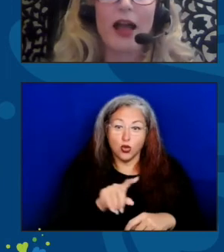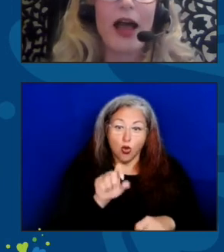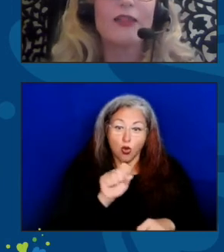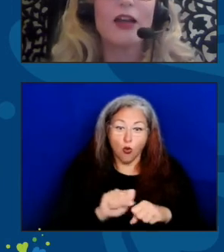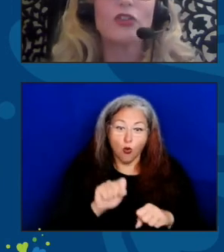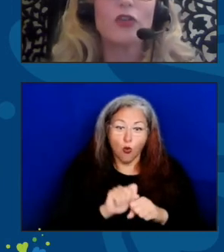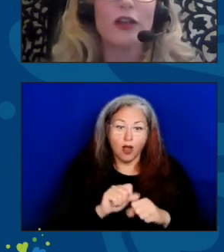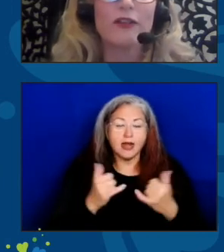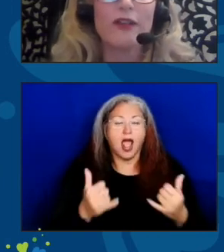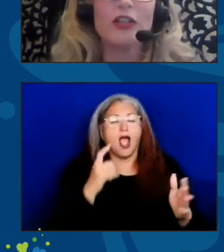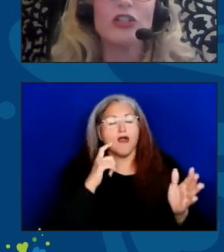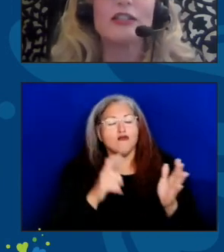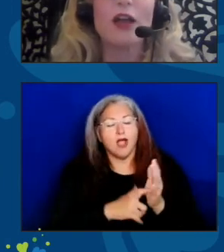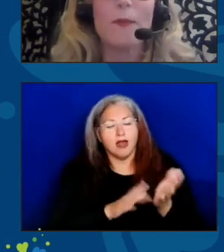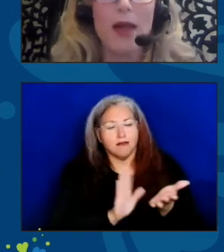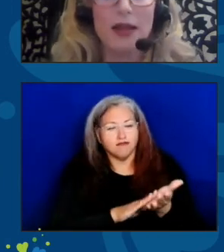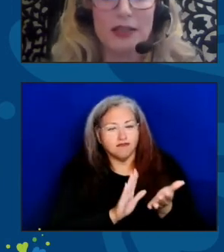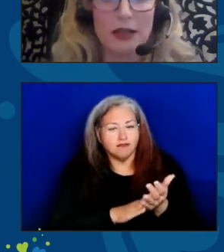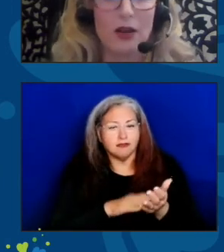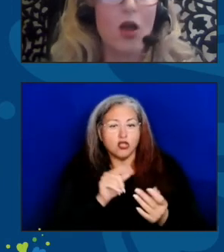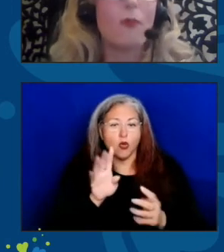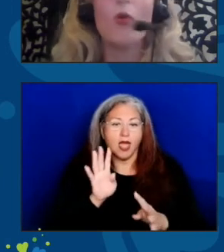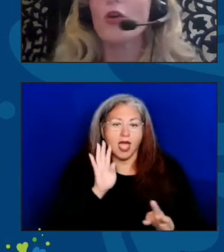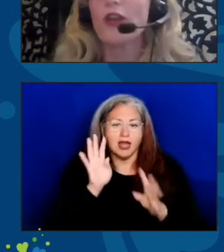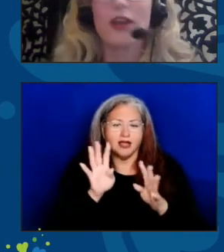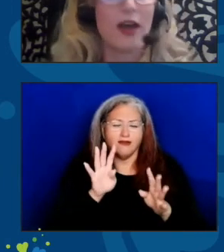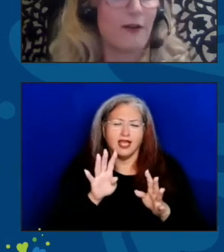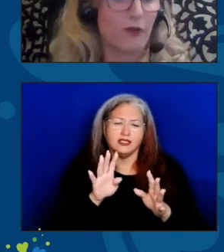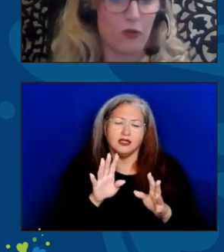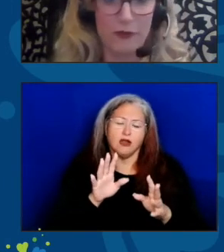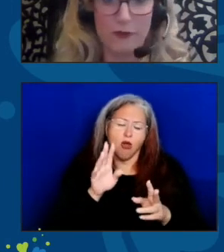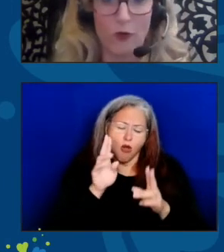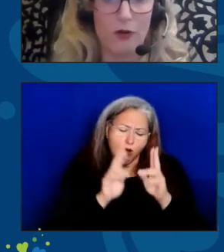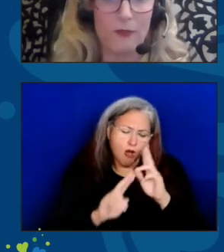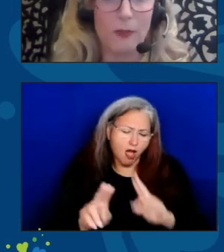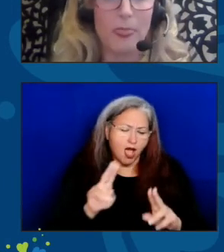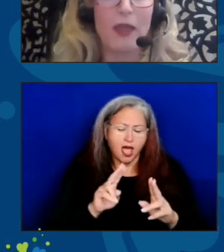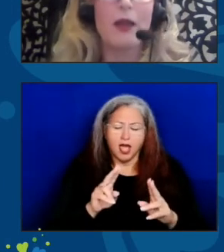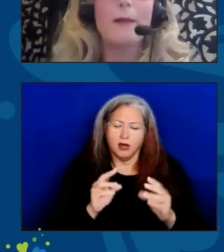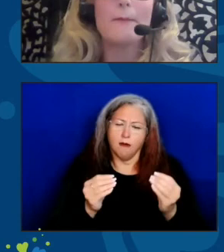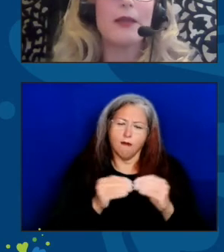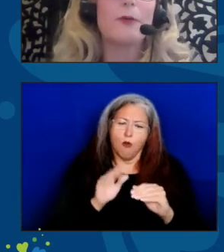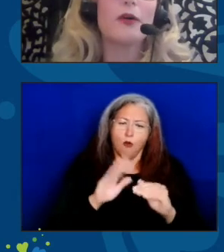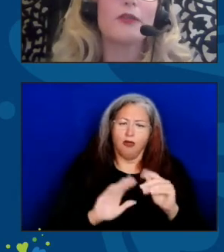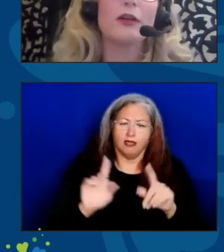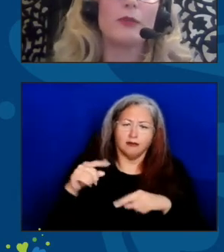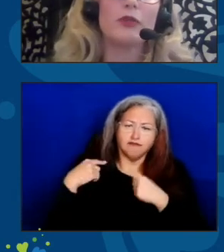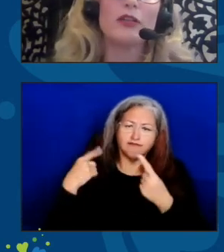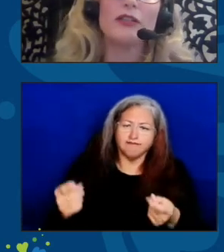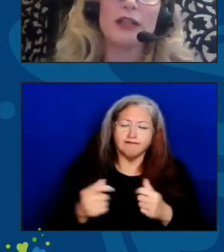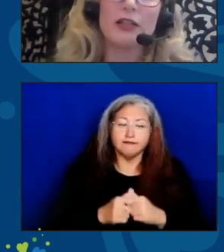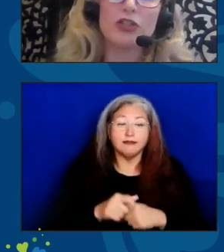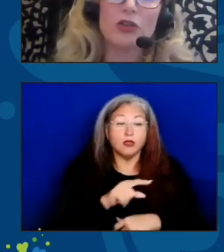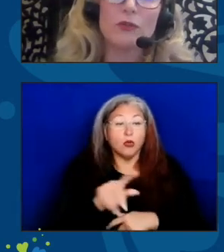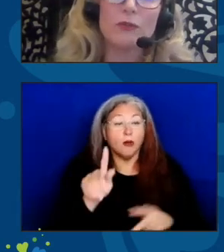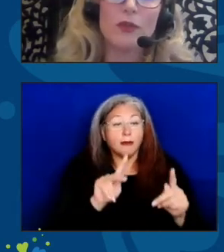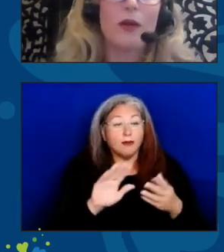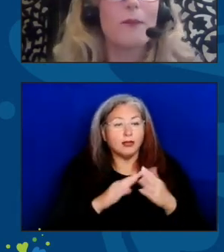and that your innovations commended more than ever before. People in the communities thanked you,